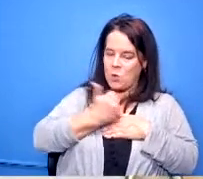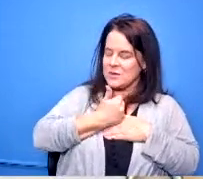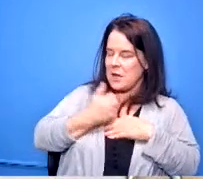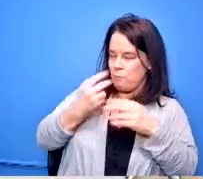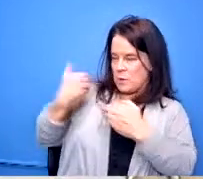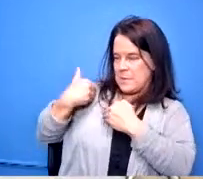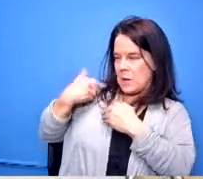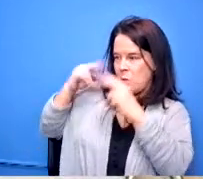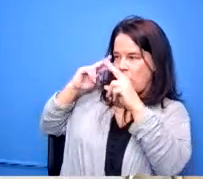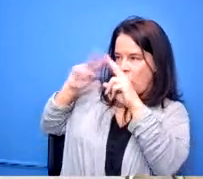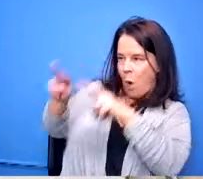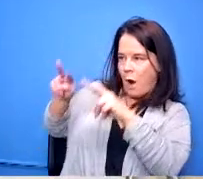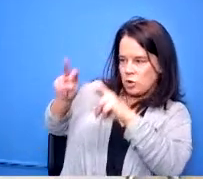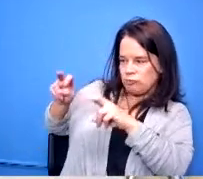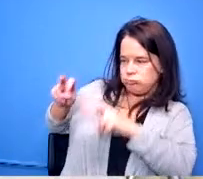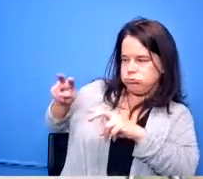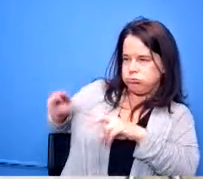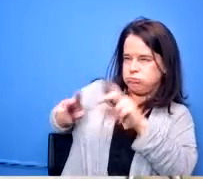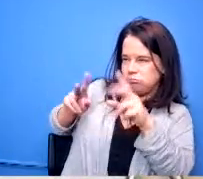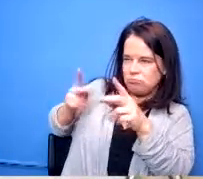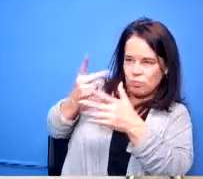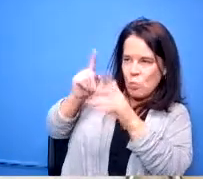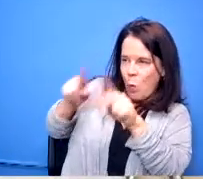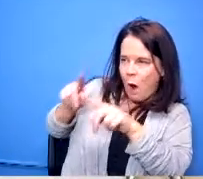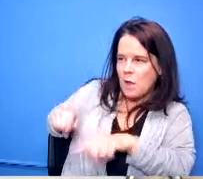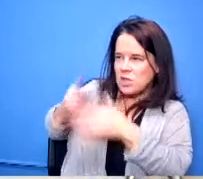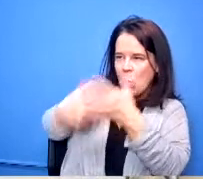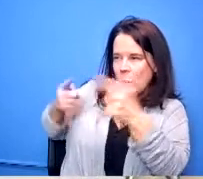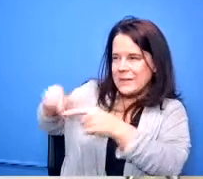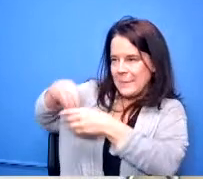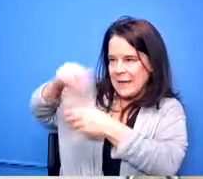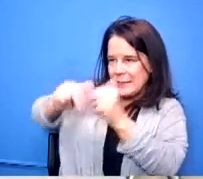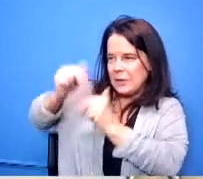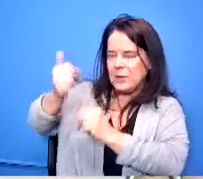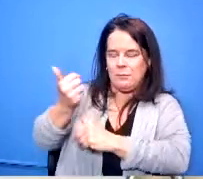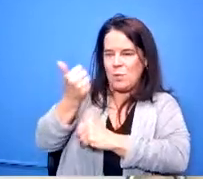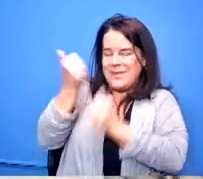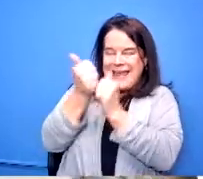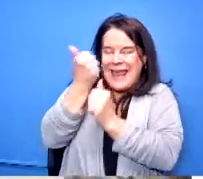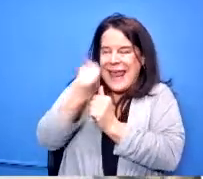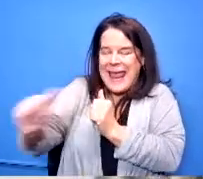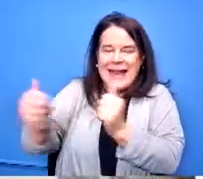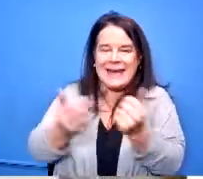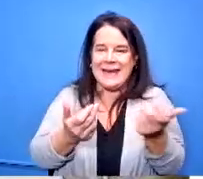happened in this building by any contractor and any architectural move that they made and there